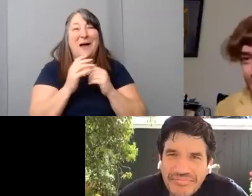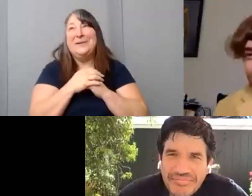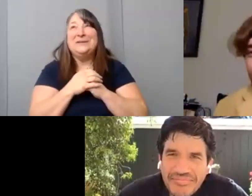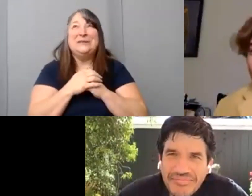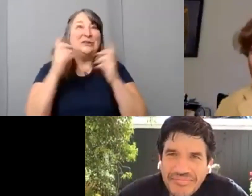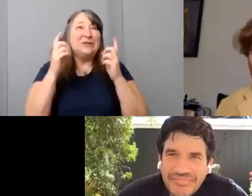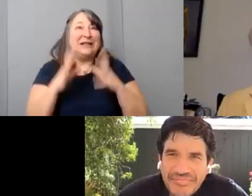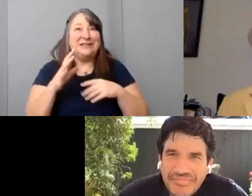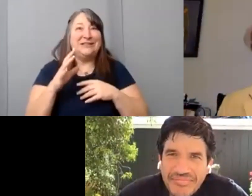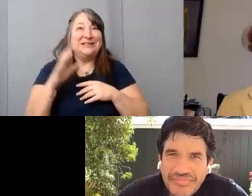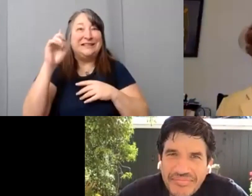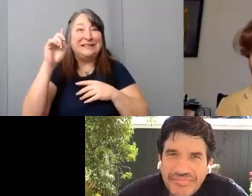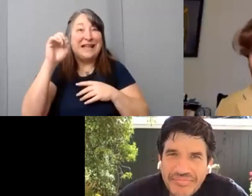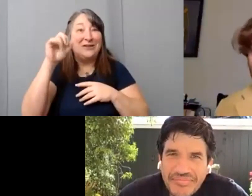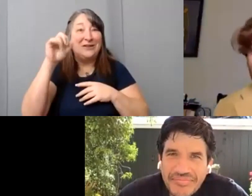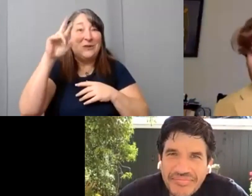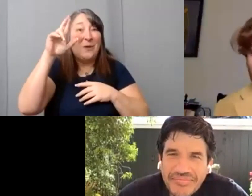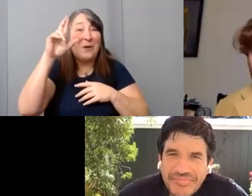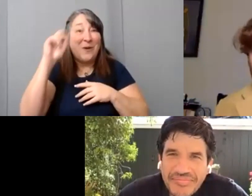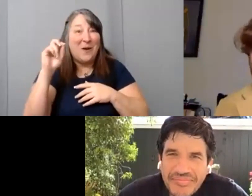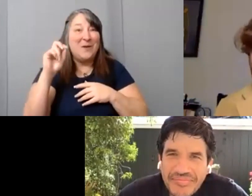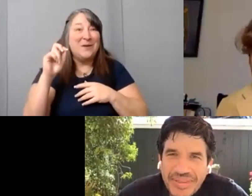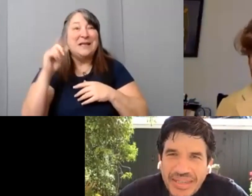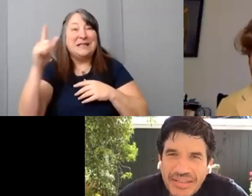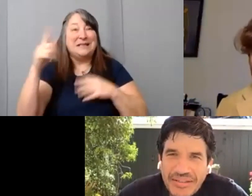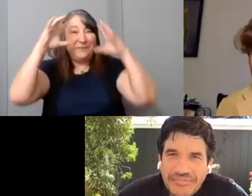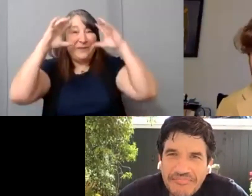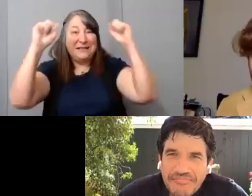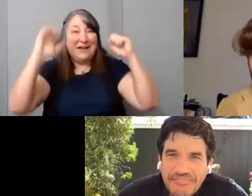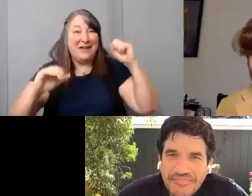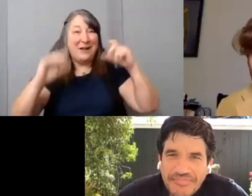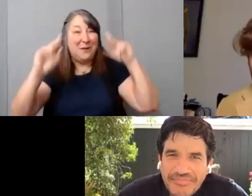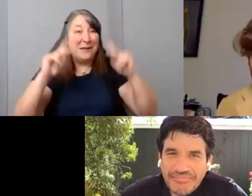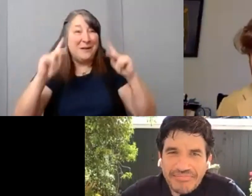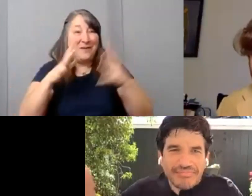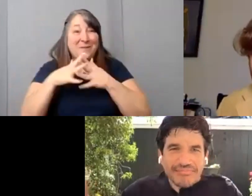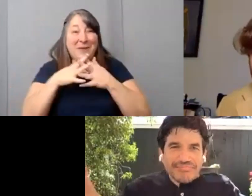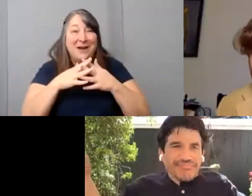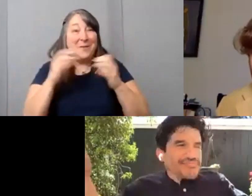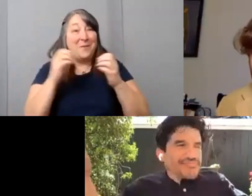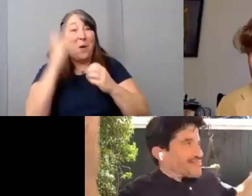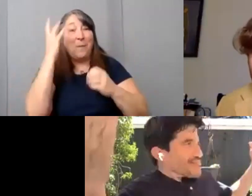president of Little People of America. He's in a much more beautiful setting uh look at him out there. It looks like it's